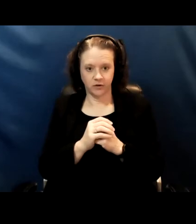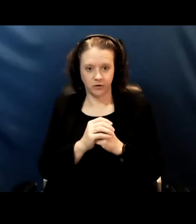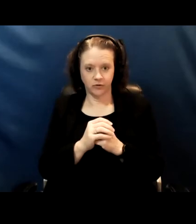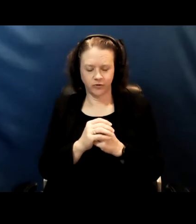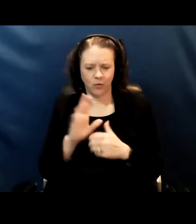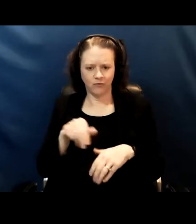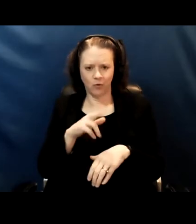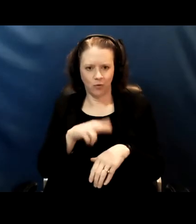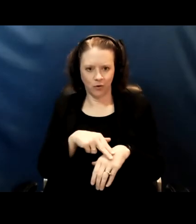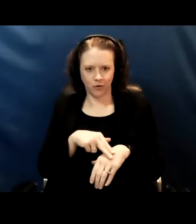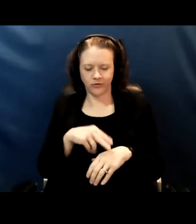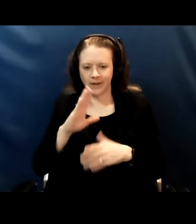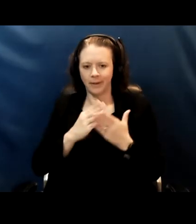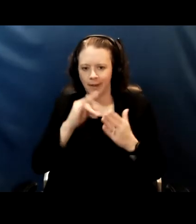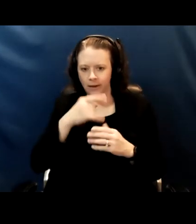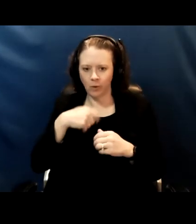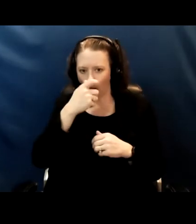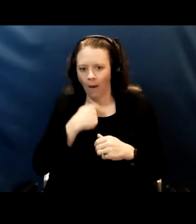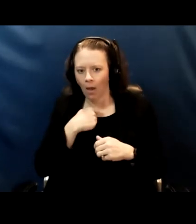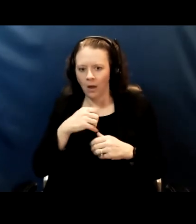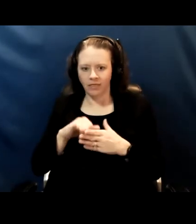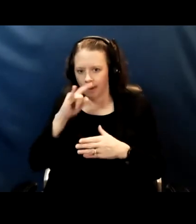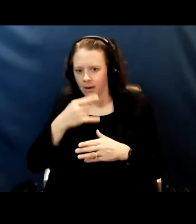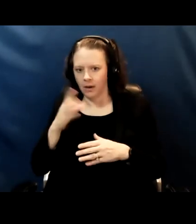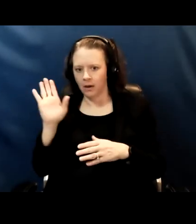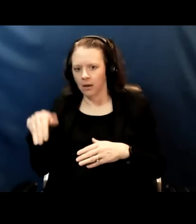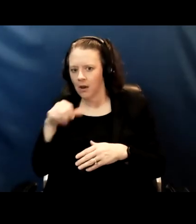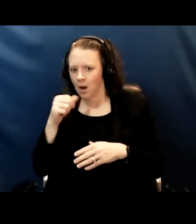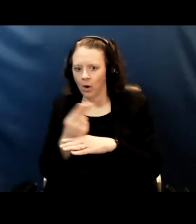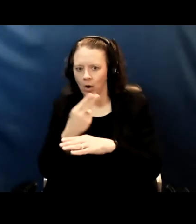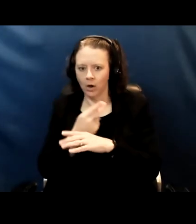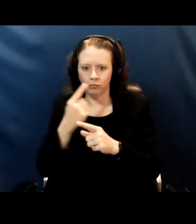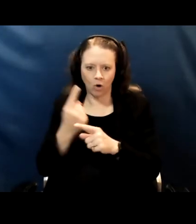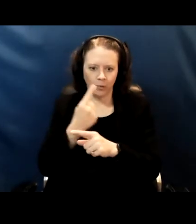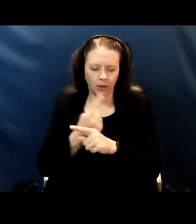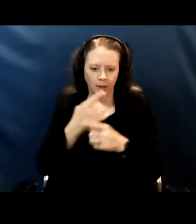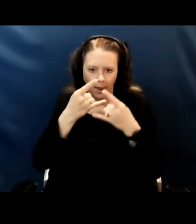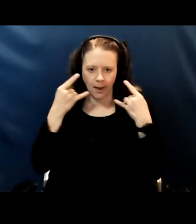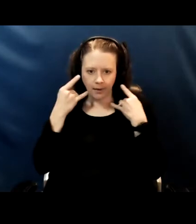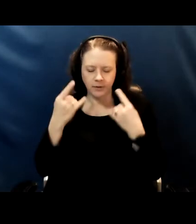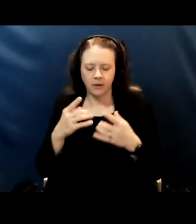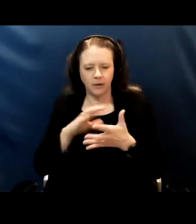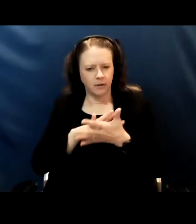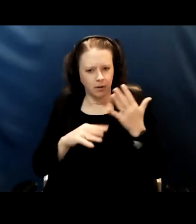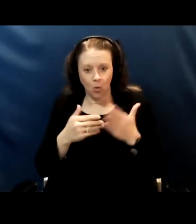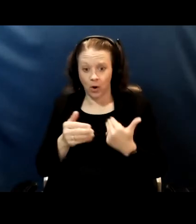pulling down on the mask this kid isn't wearing the mask properly whatever's that happen in real life.